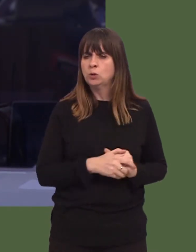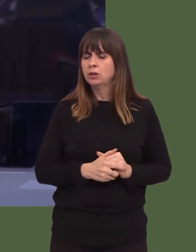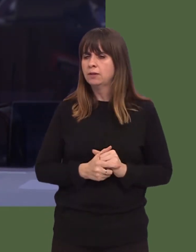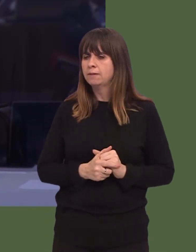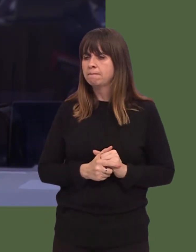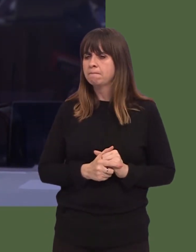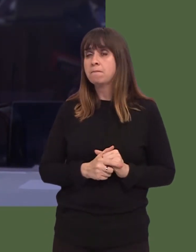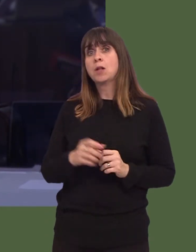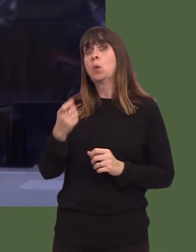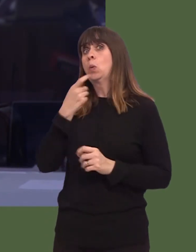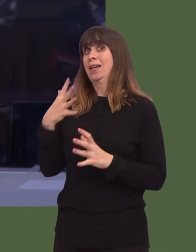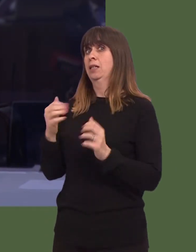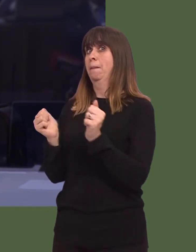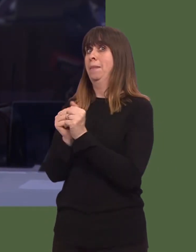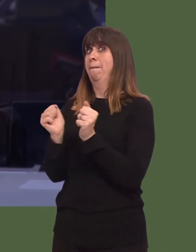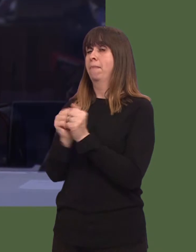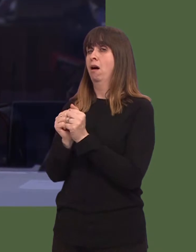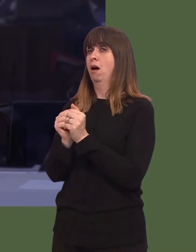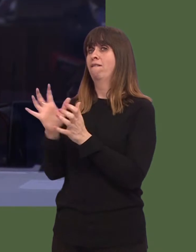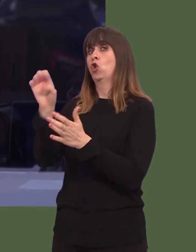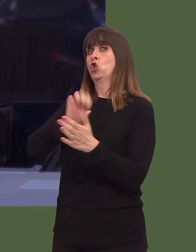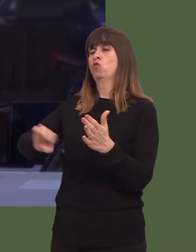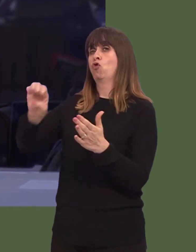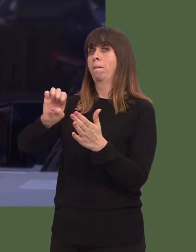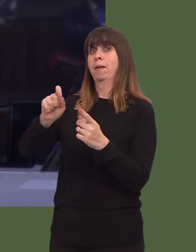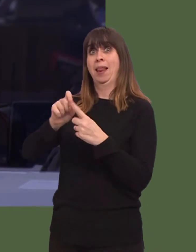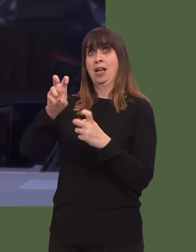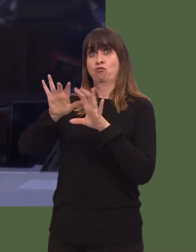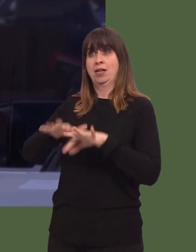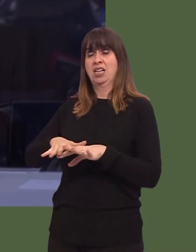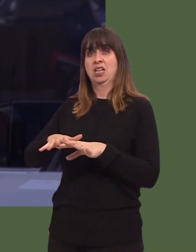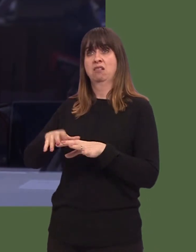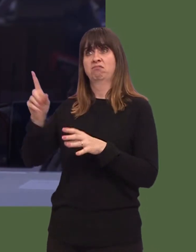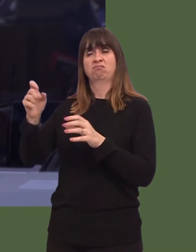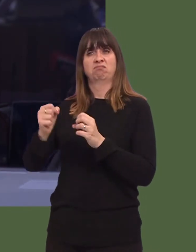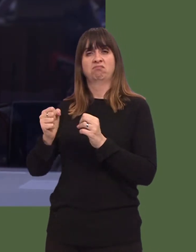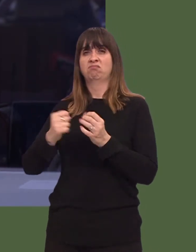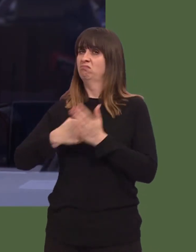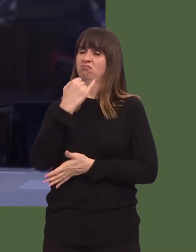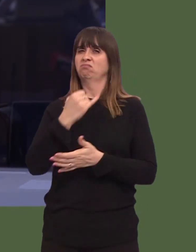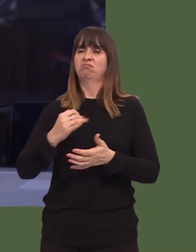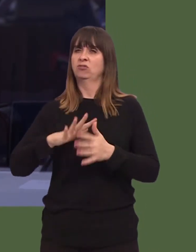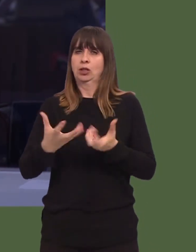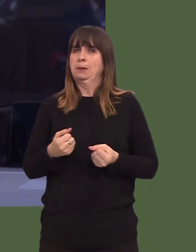has been rejected out of hand by the UK Government. We know that the UK Government has broken its promise to have a UK-wide approach to